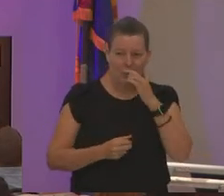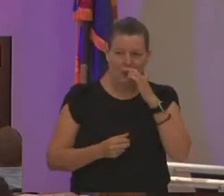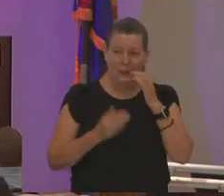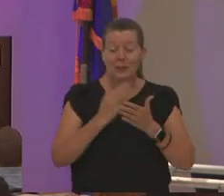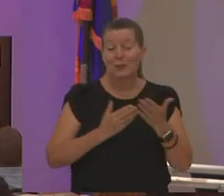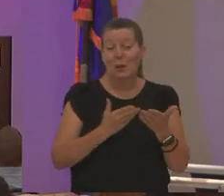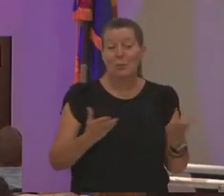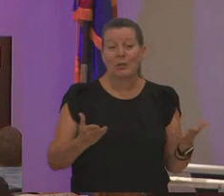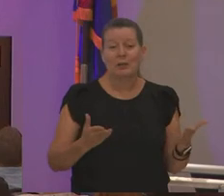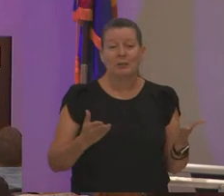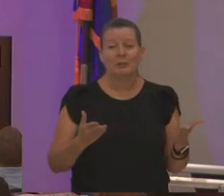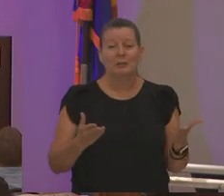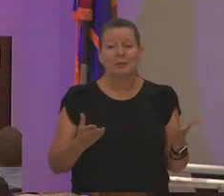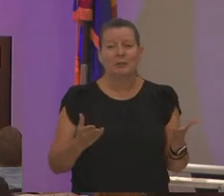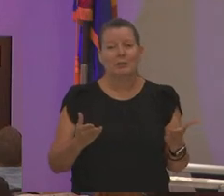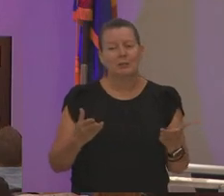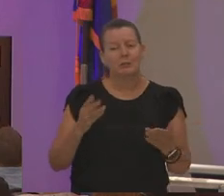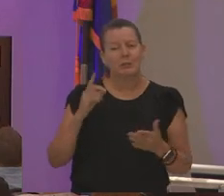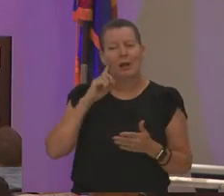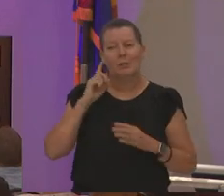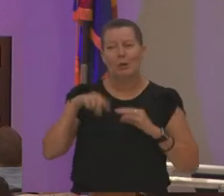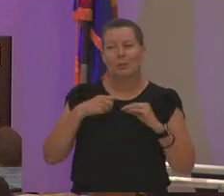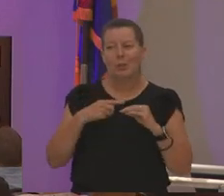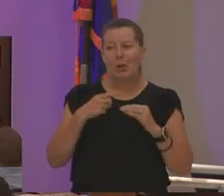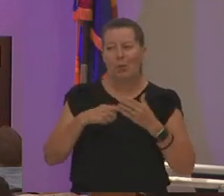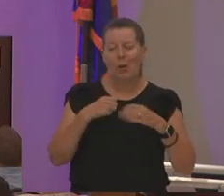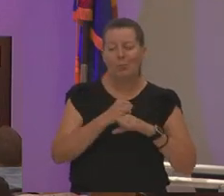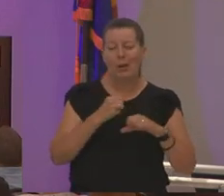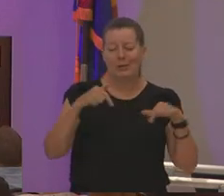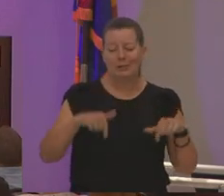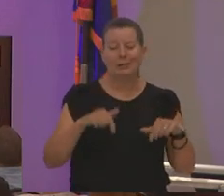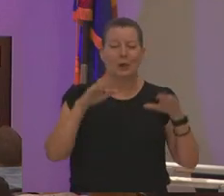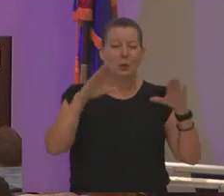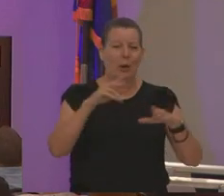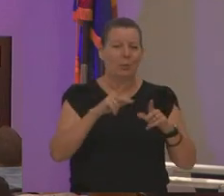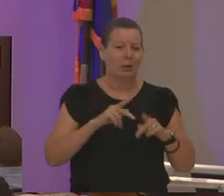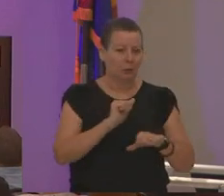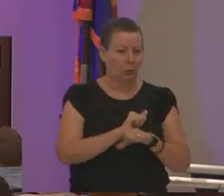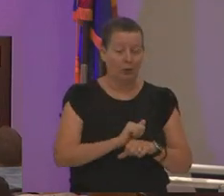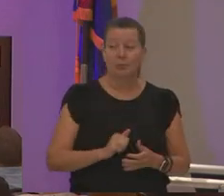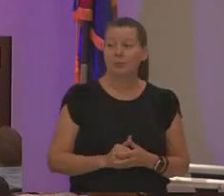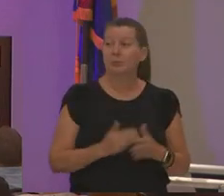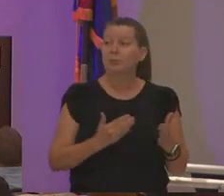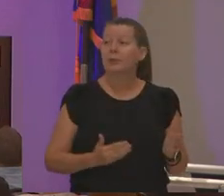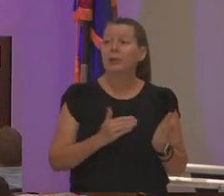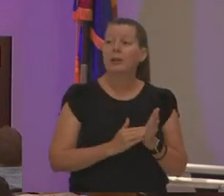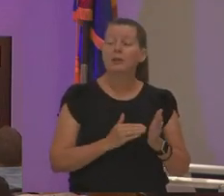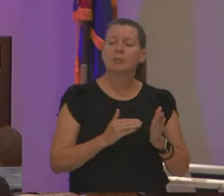that to make this a great place to work so again um i'd like to talk for a second about